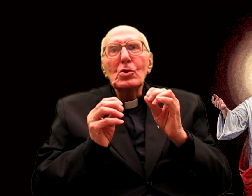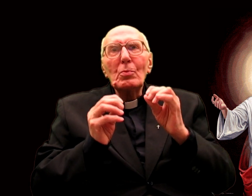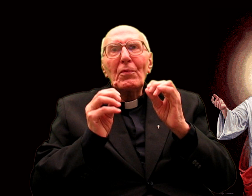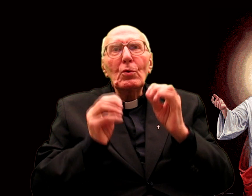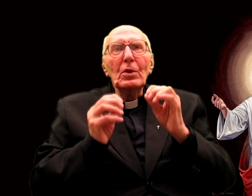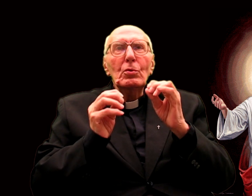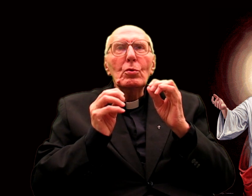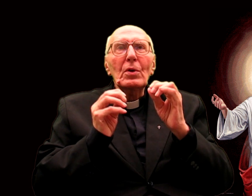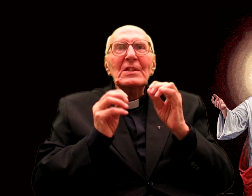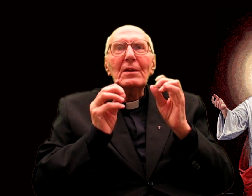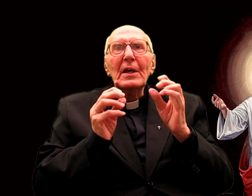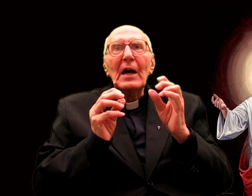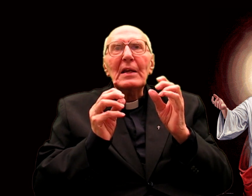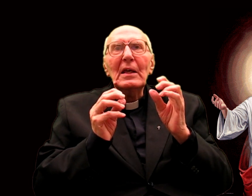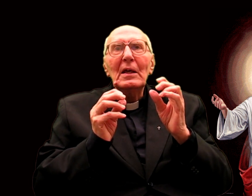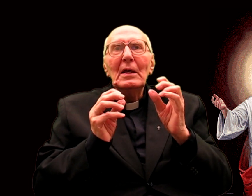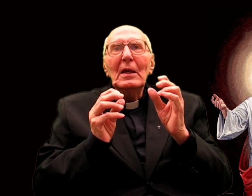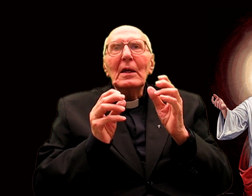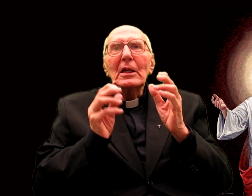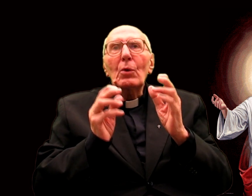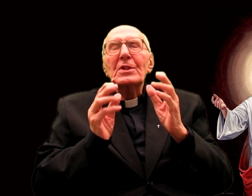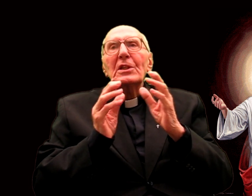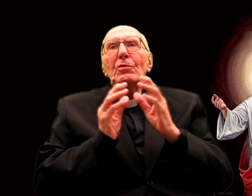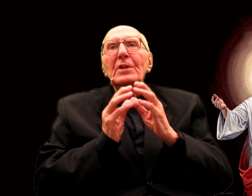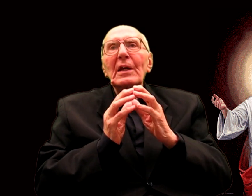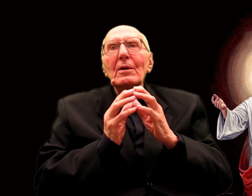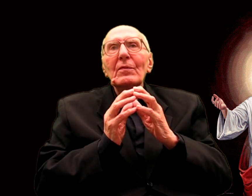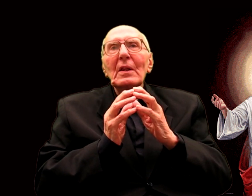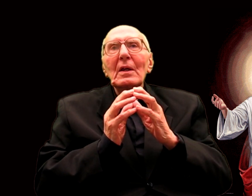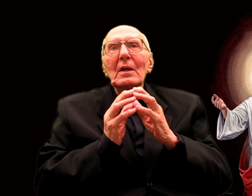under the figure of a heart of flesh, which is objective?